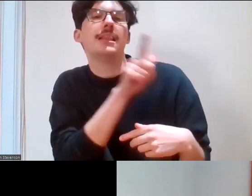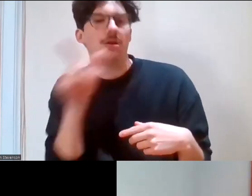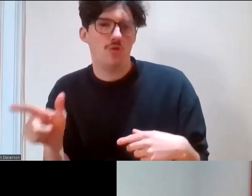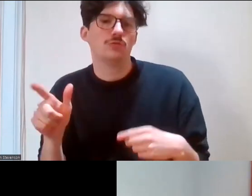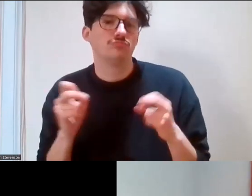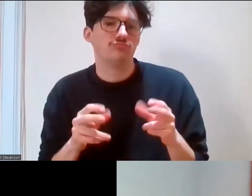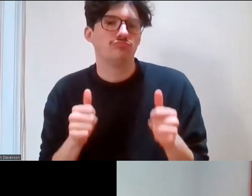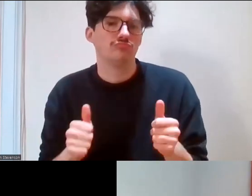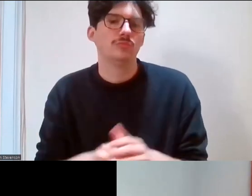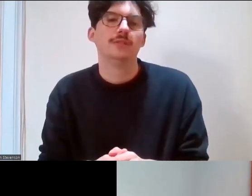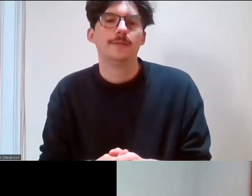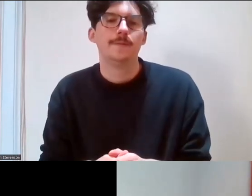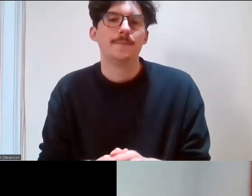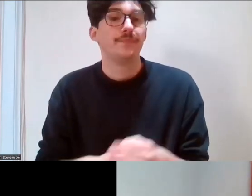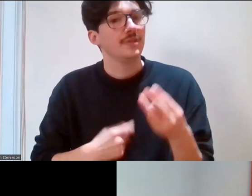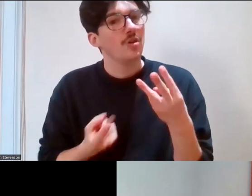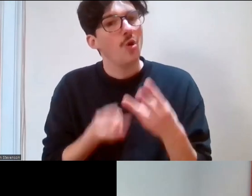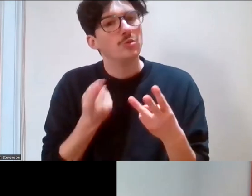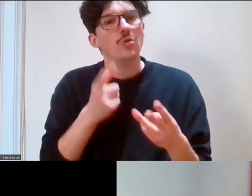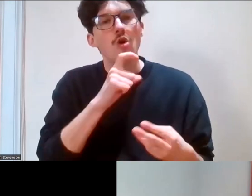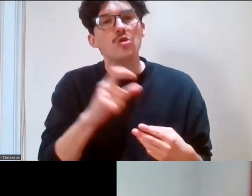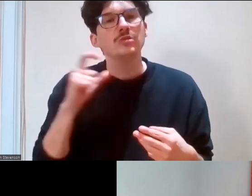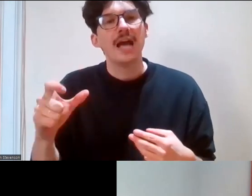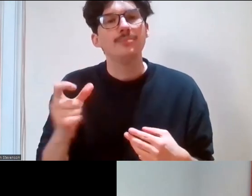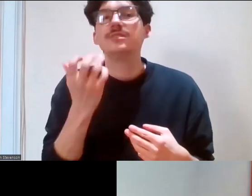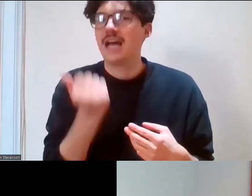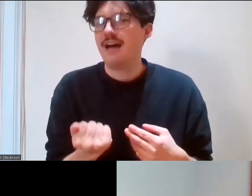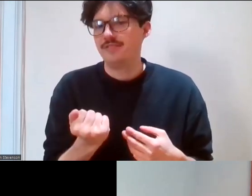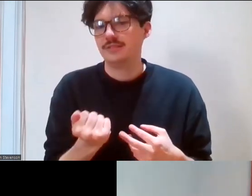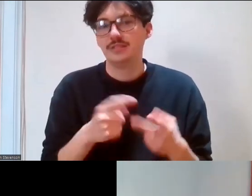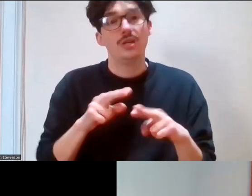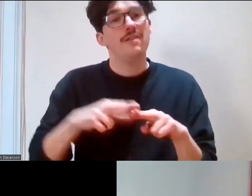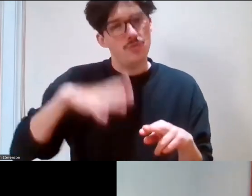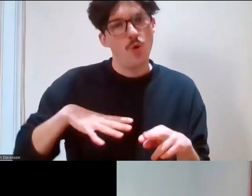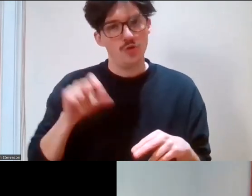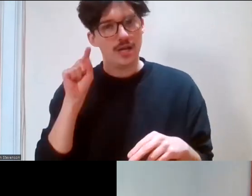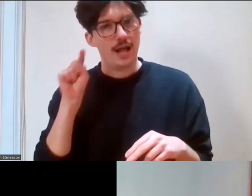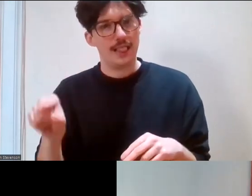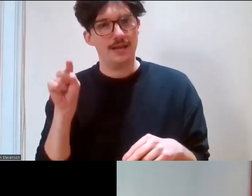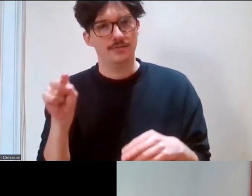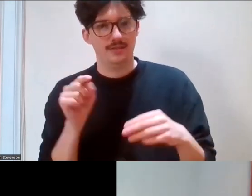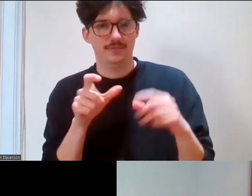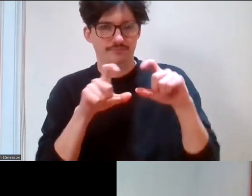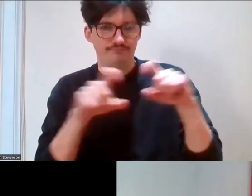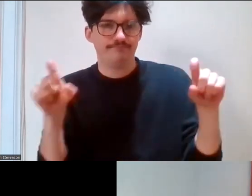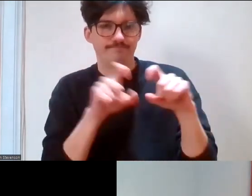there are captions that can be identified or enabled for you at your particular end. So, what